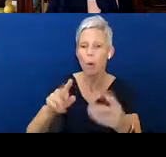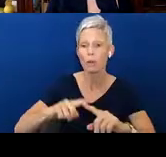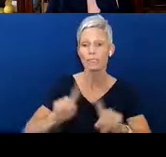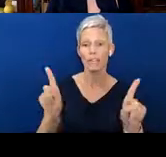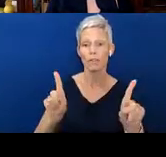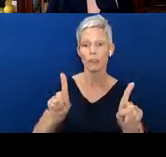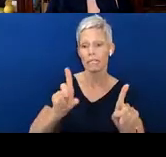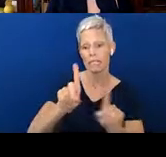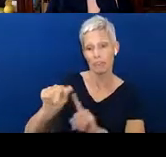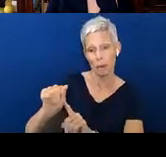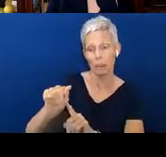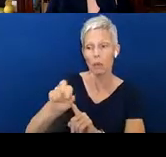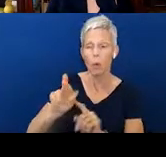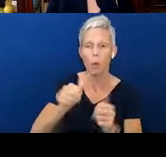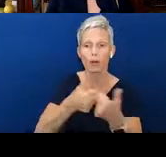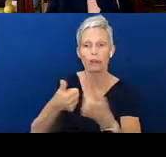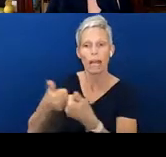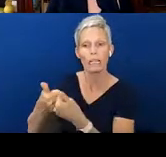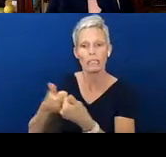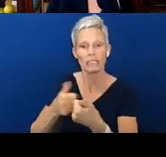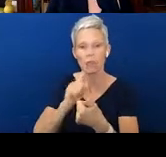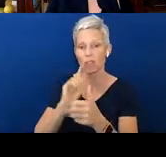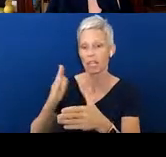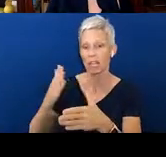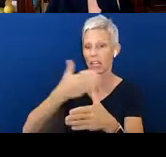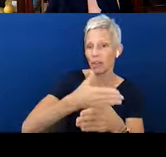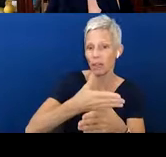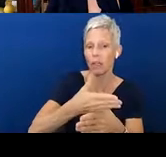or challenges that are interfering with the development of our child.